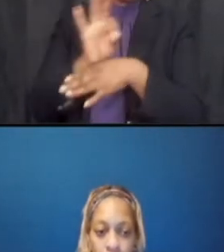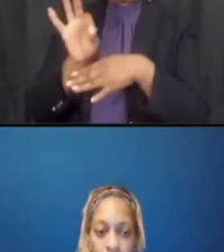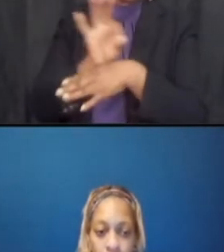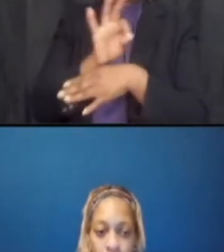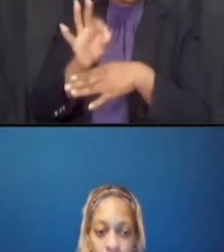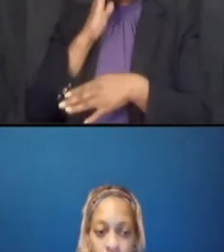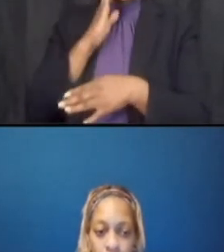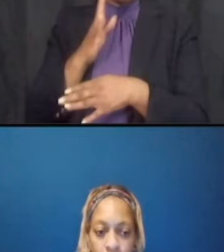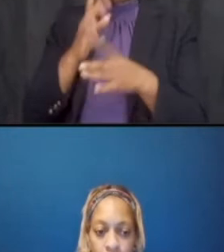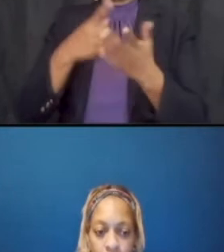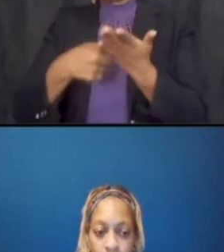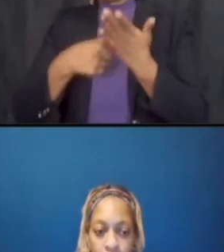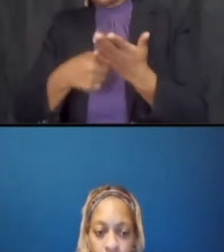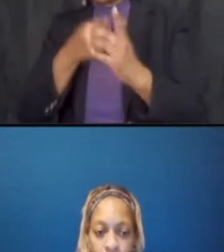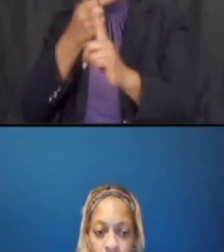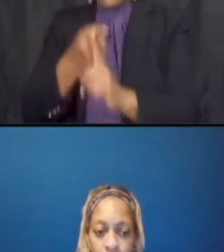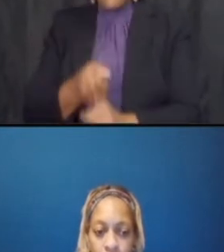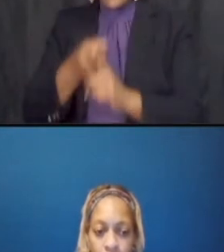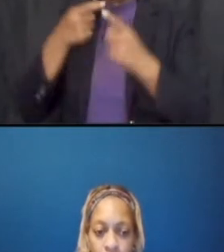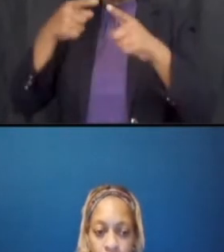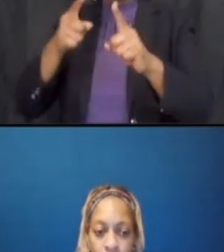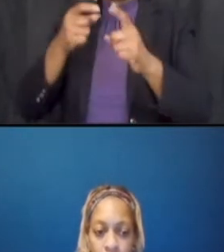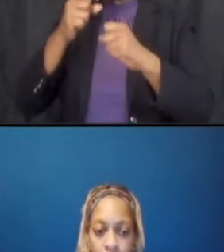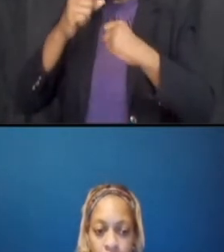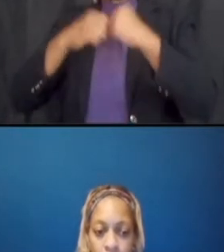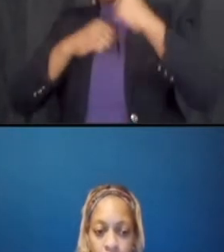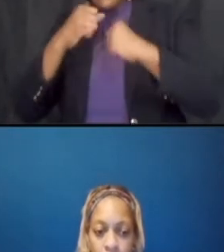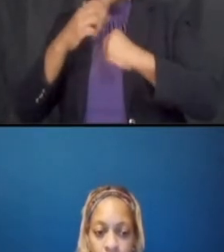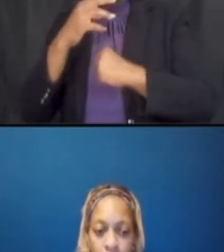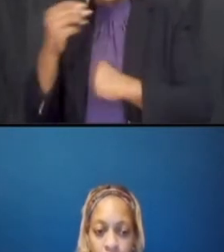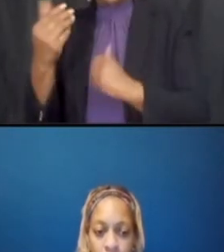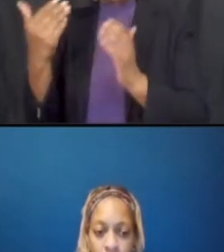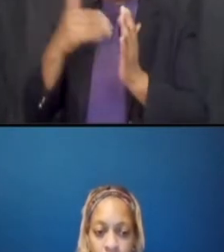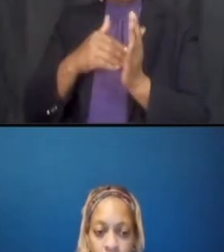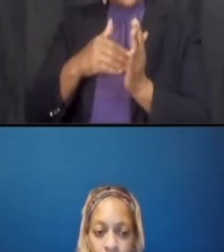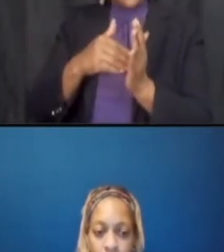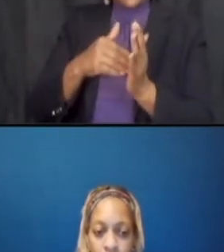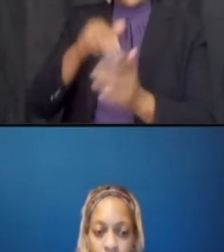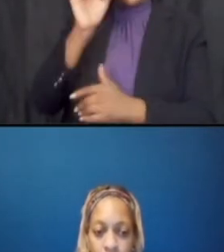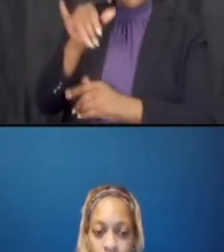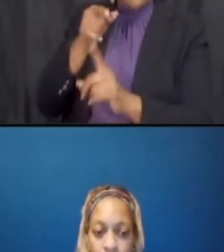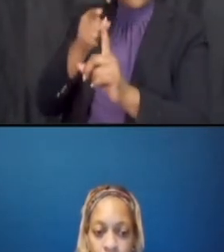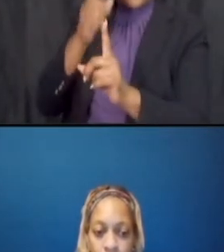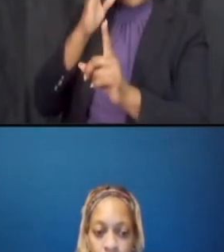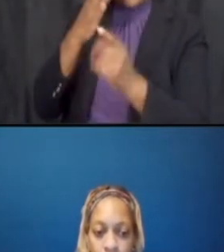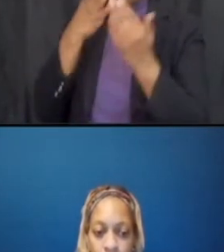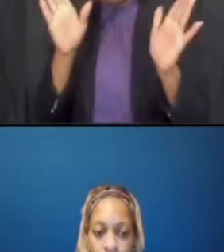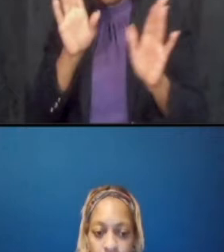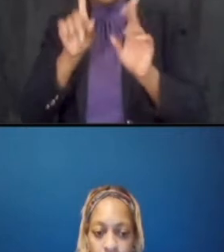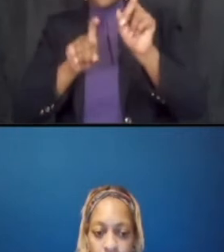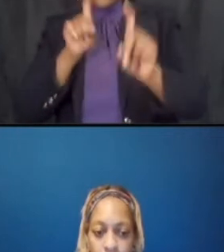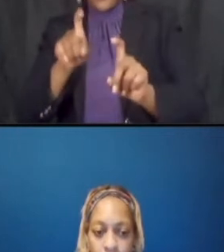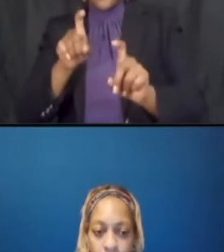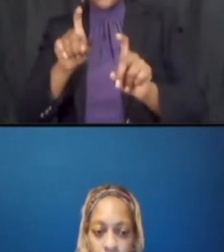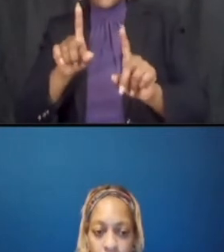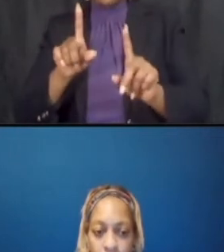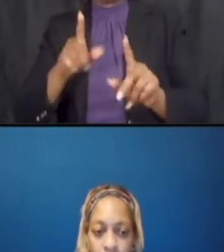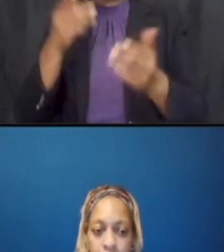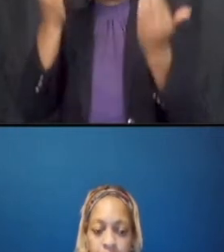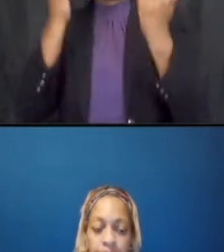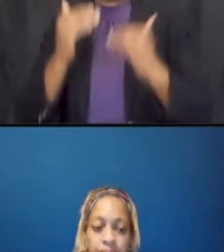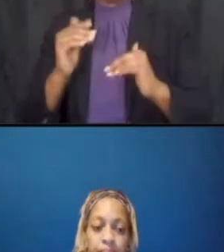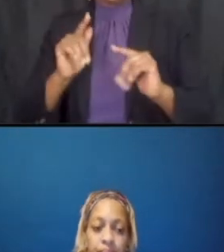traffic during construction and again um at that point we'll open it up for questions next slide